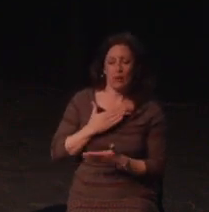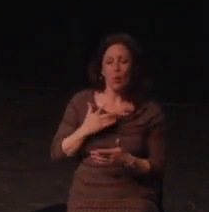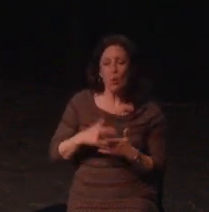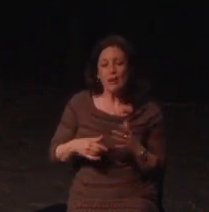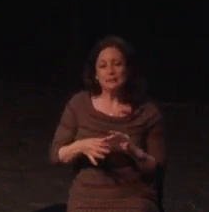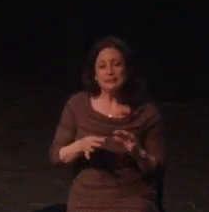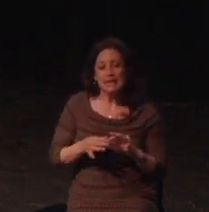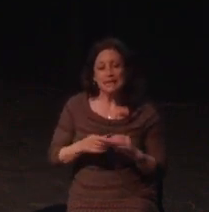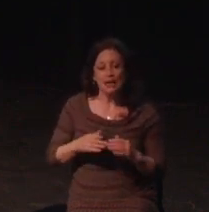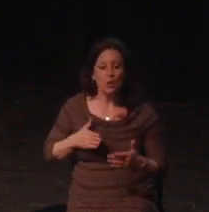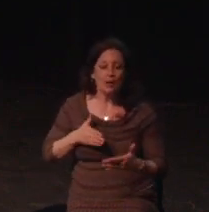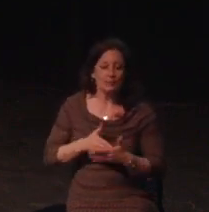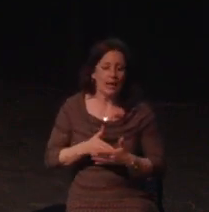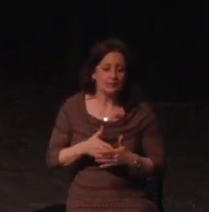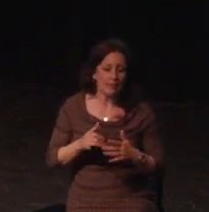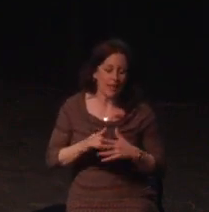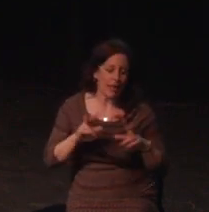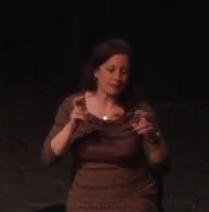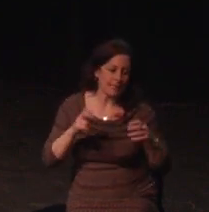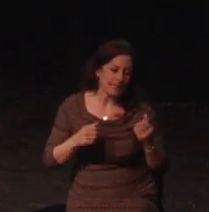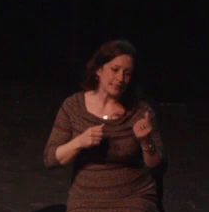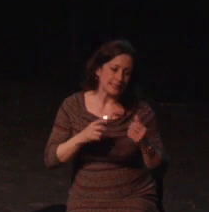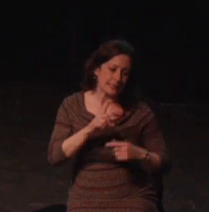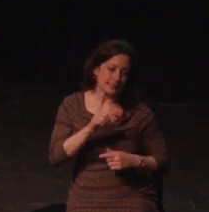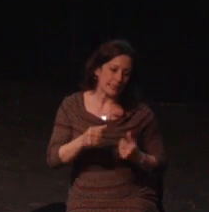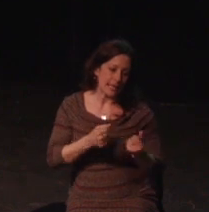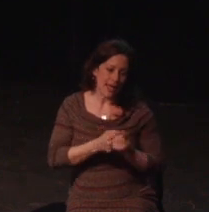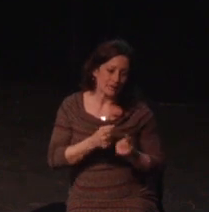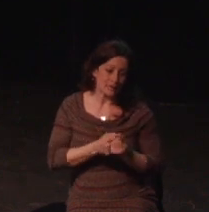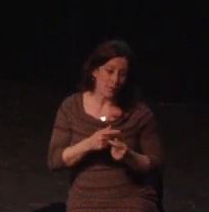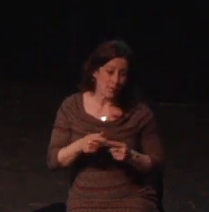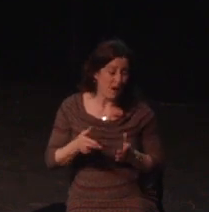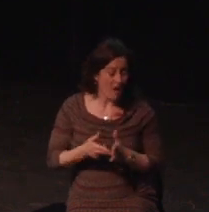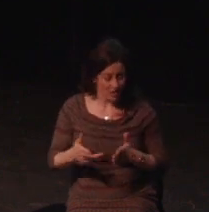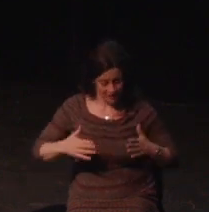So, thank you for having me up here, for listening to my emotional story,